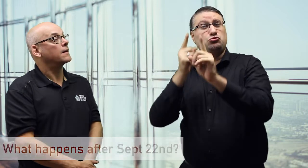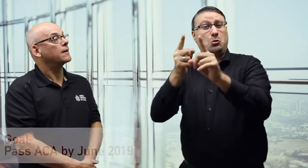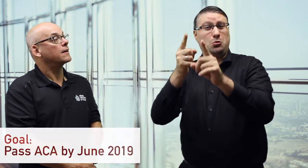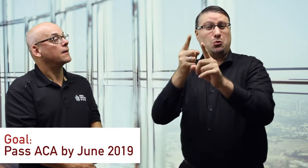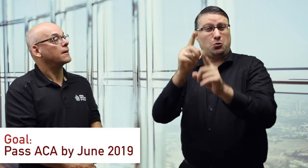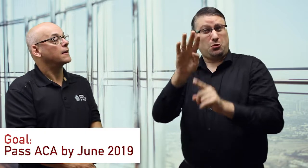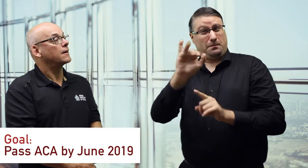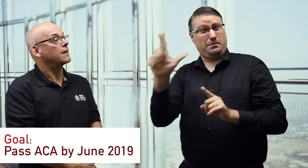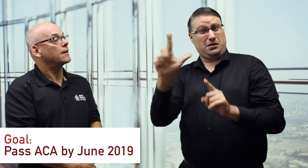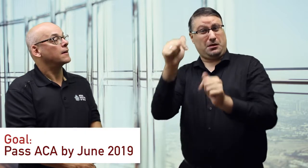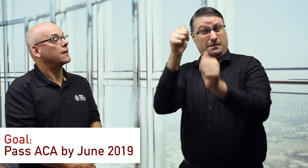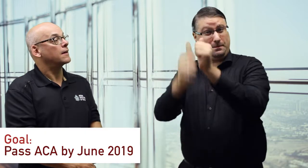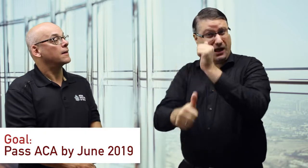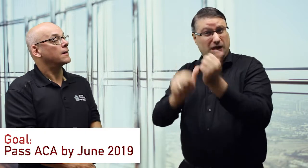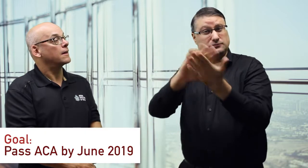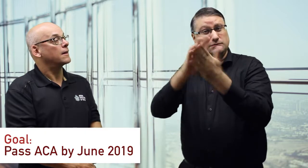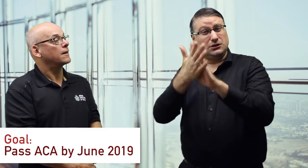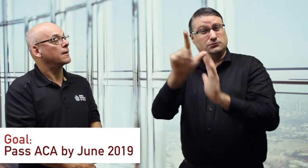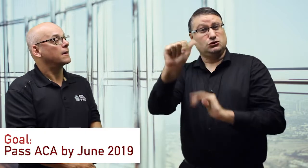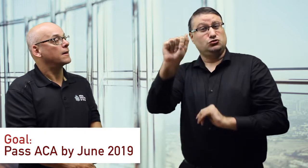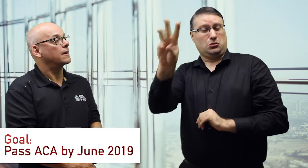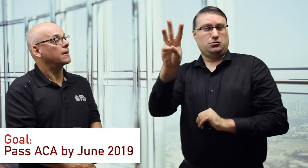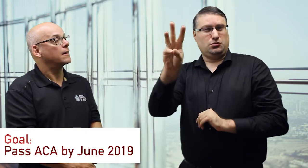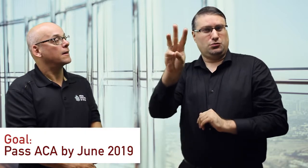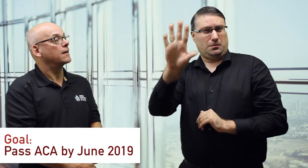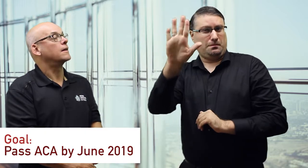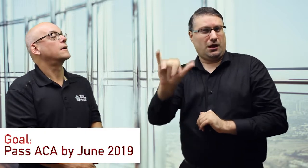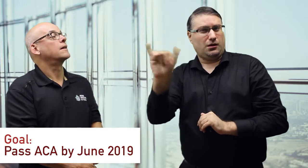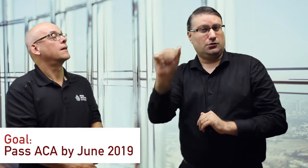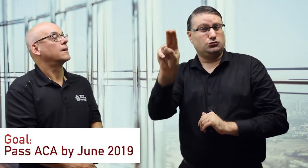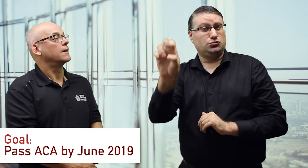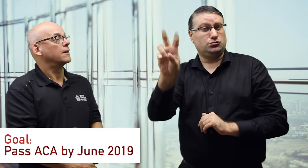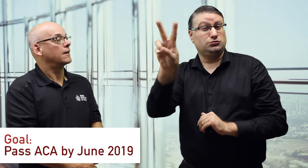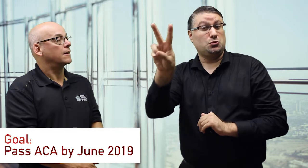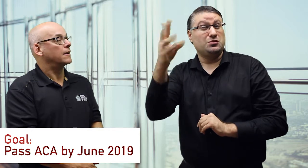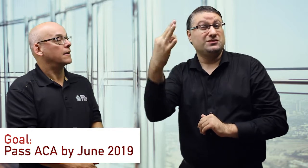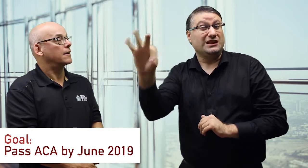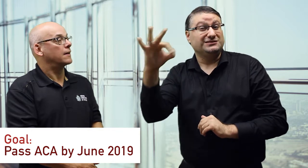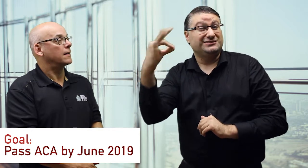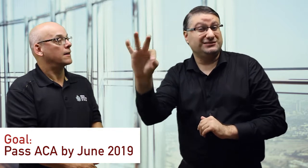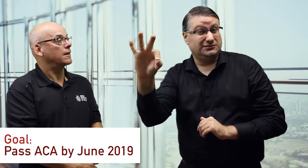The goal is to have the bill ACA become the law by June 2019.